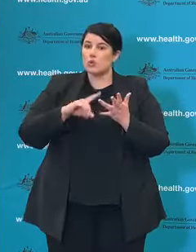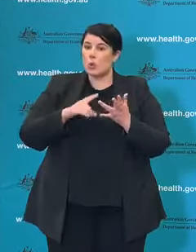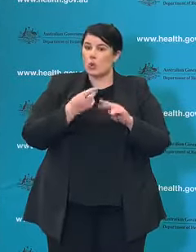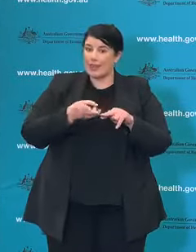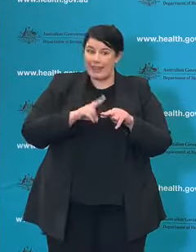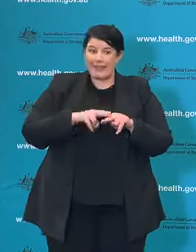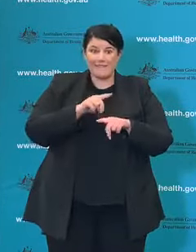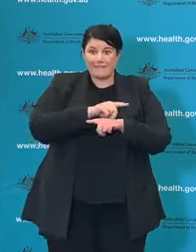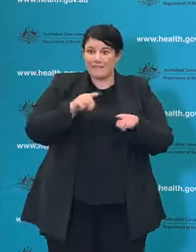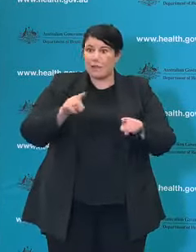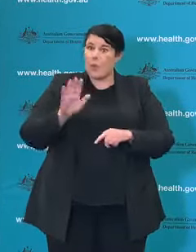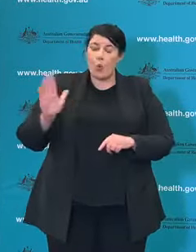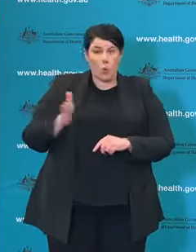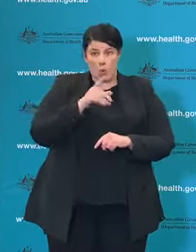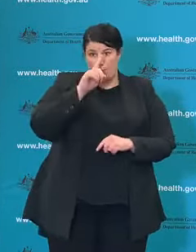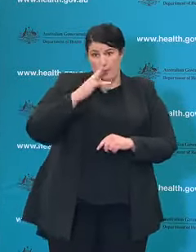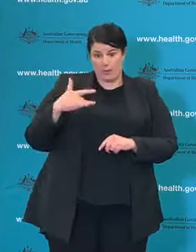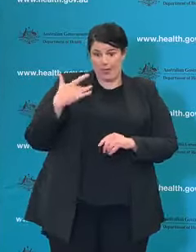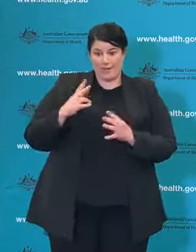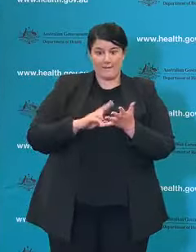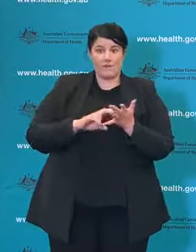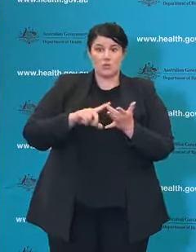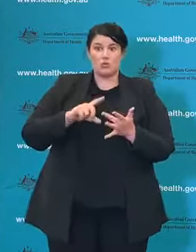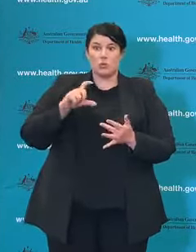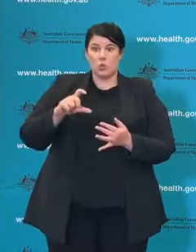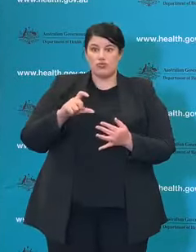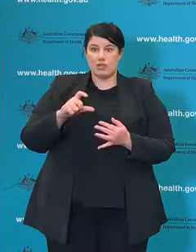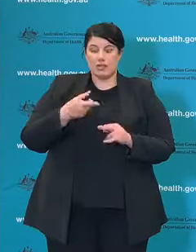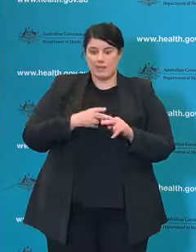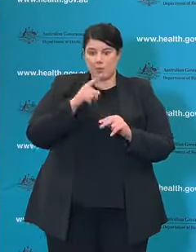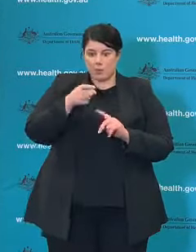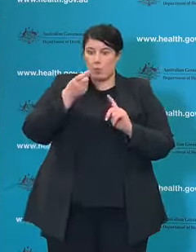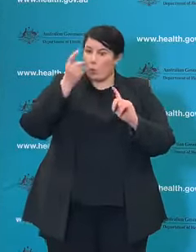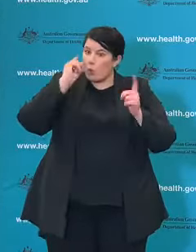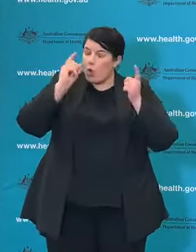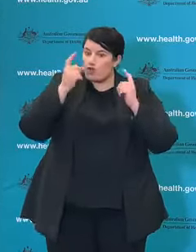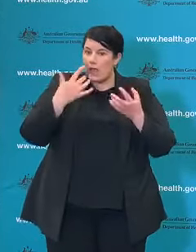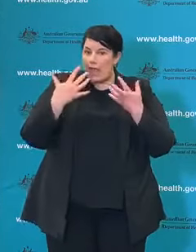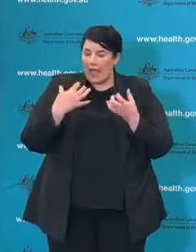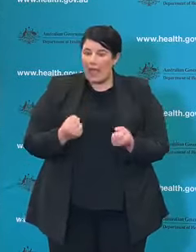all Victorians to do, if that is not reason enough to